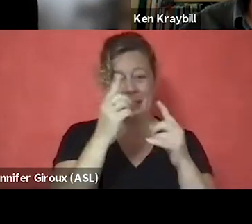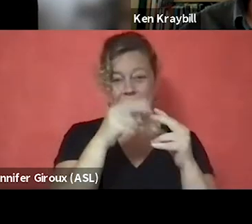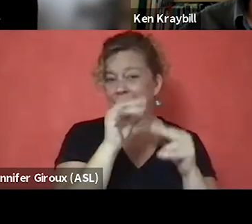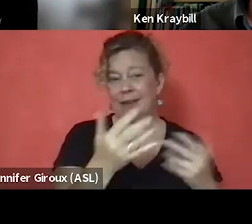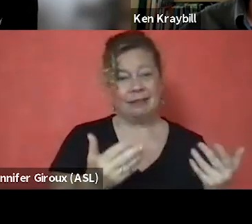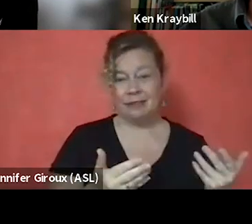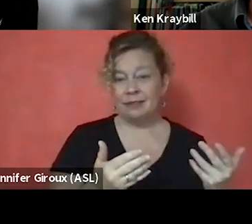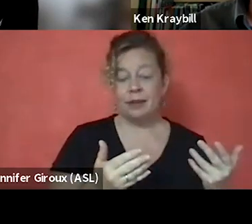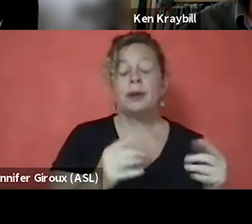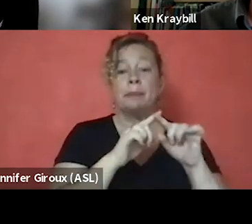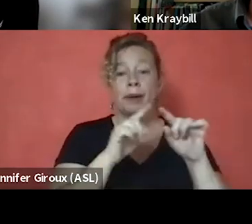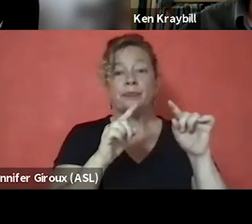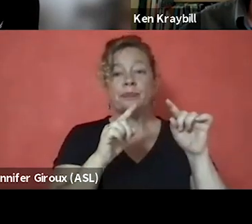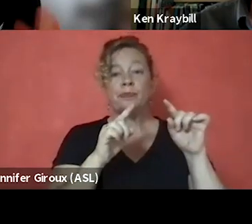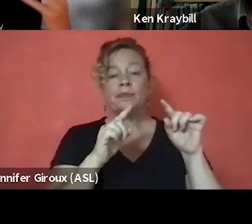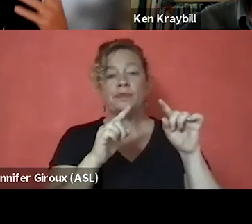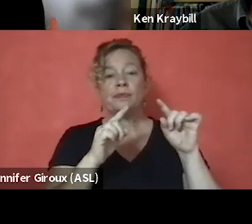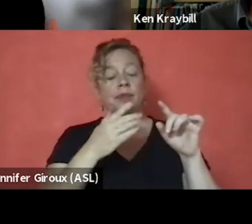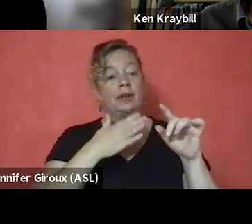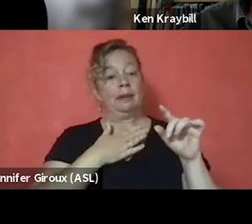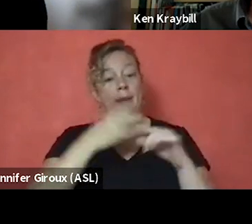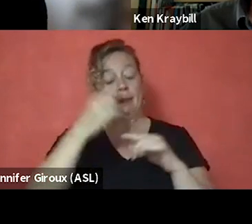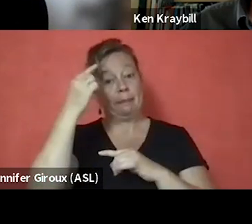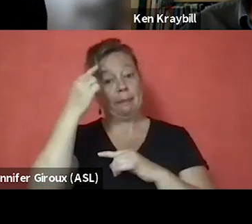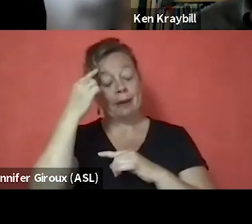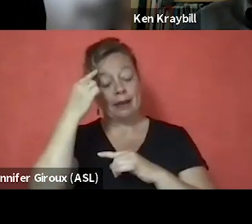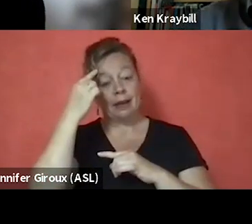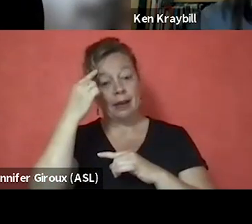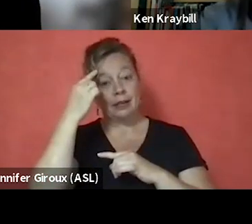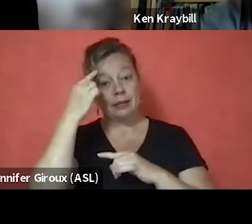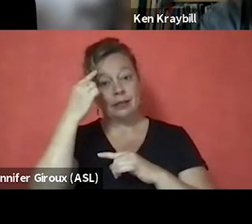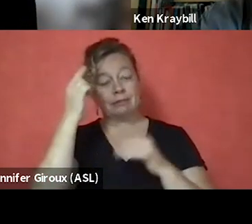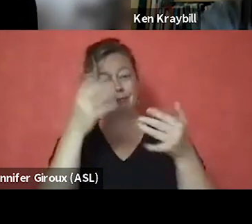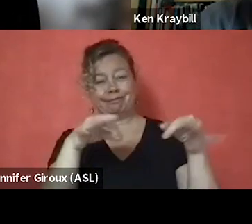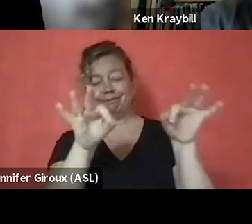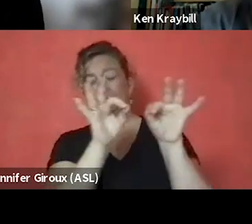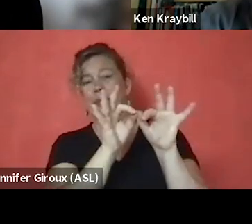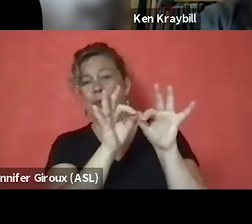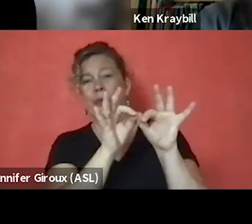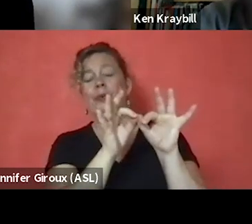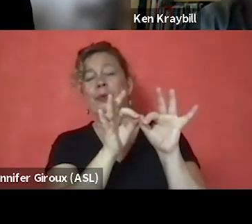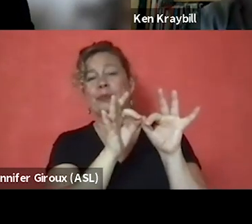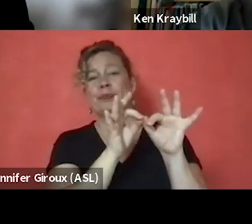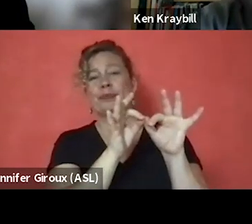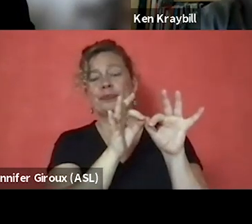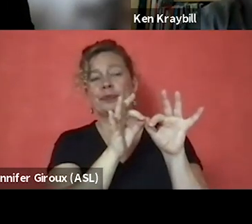But in my mind what it is really, And I think you mentioned it earlier,